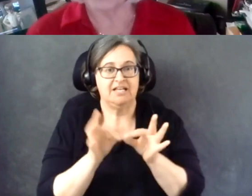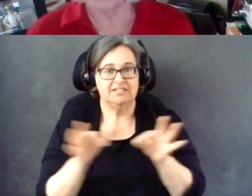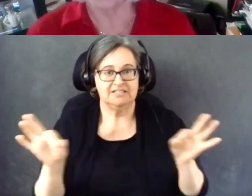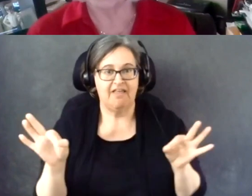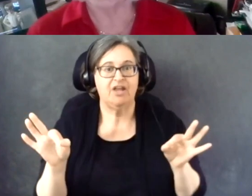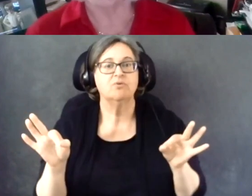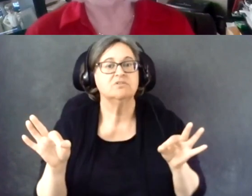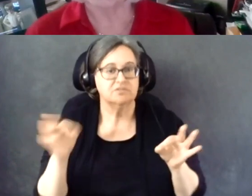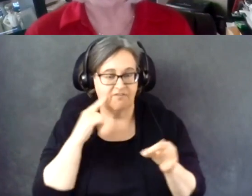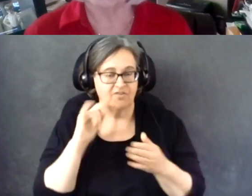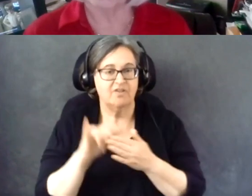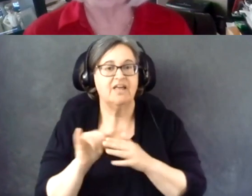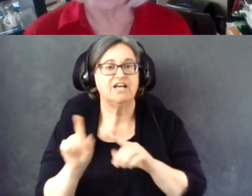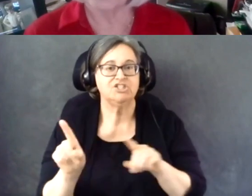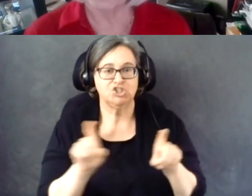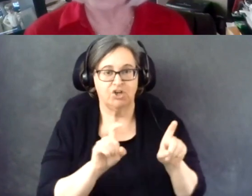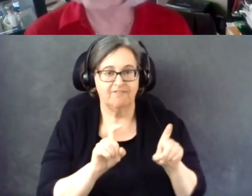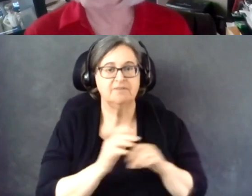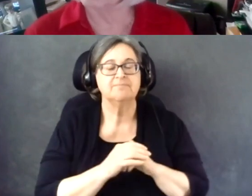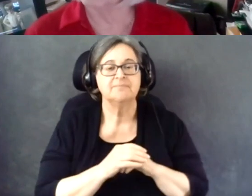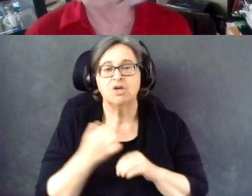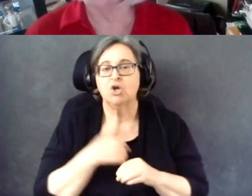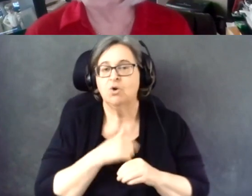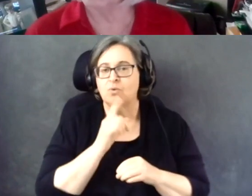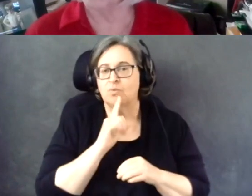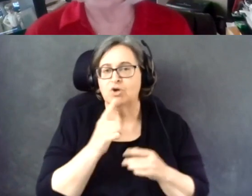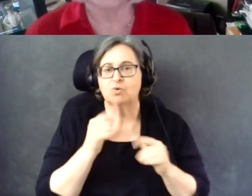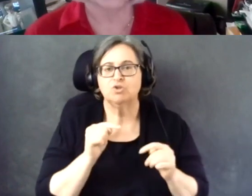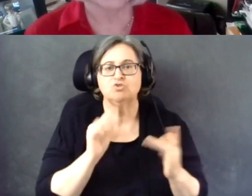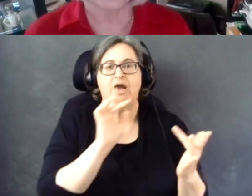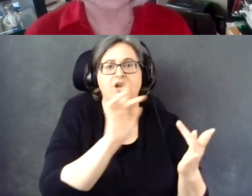So we're trying to reach more and more.